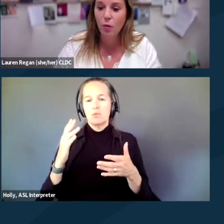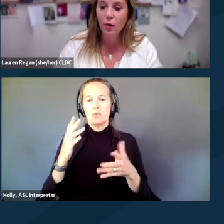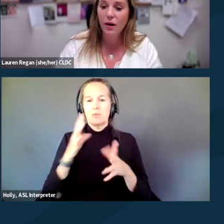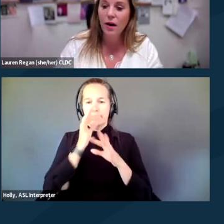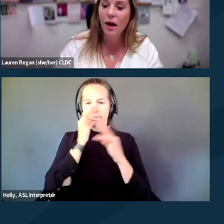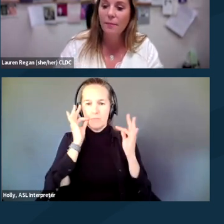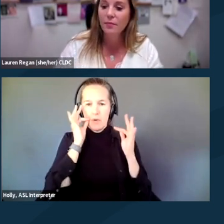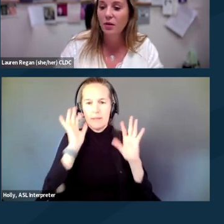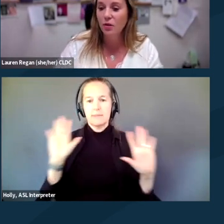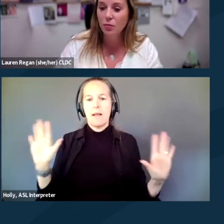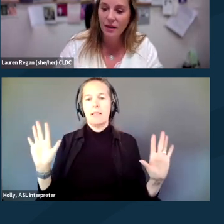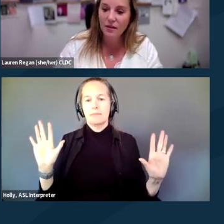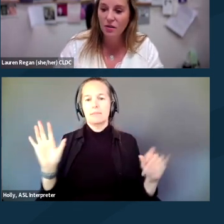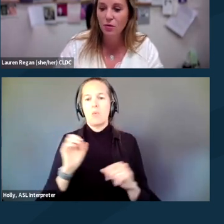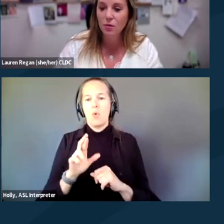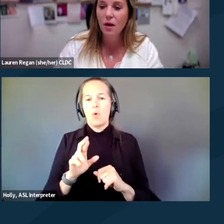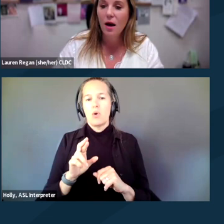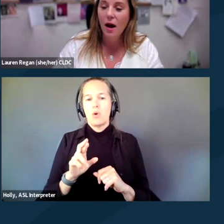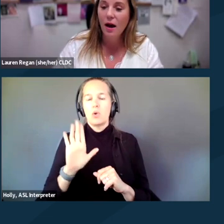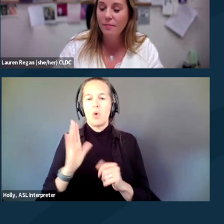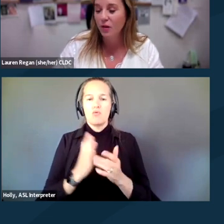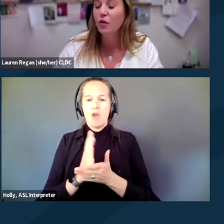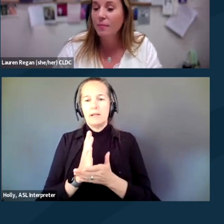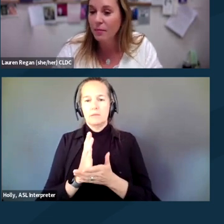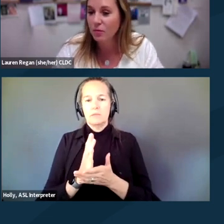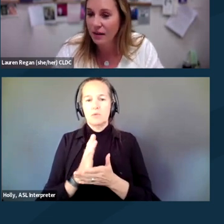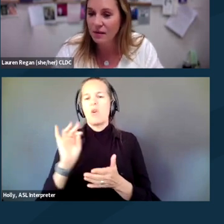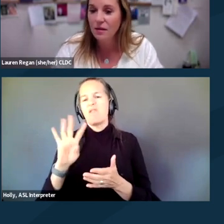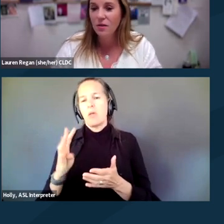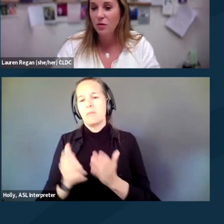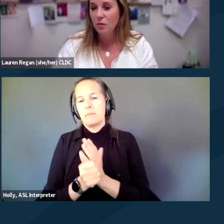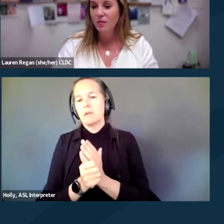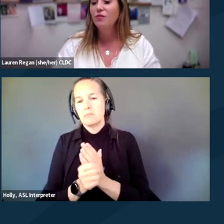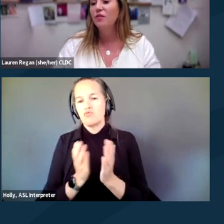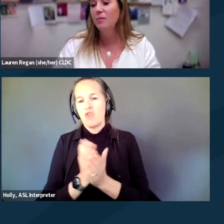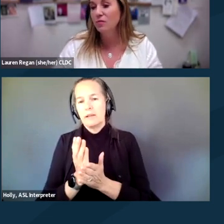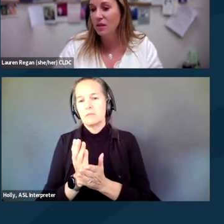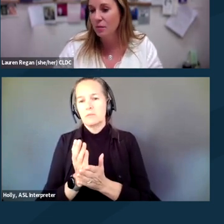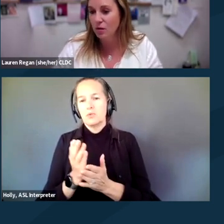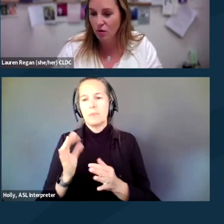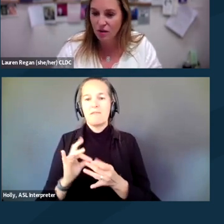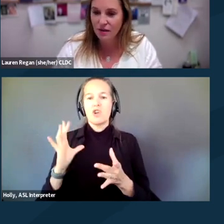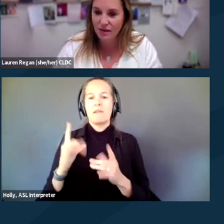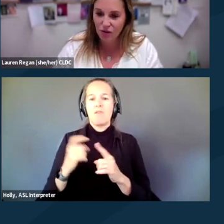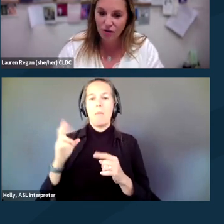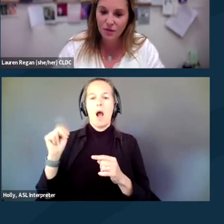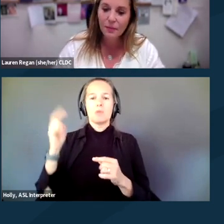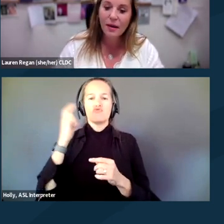or your Fourth Amendment right to be free from unreasonable searches and seizures.